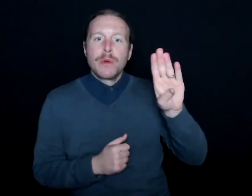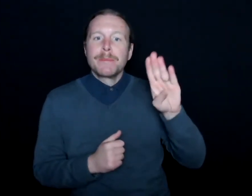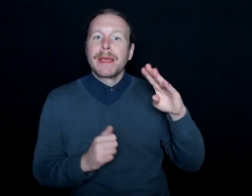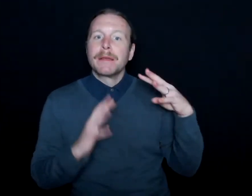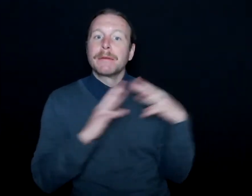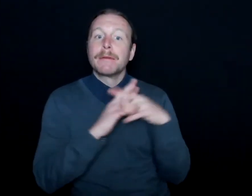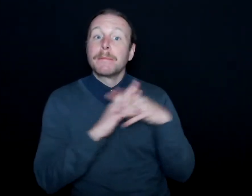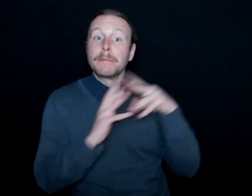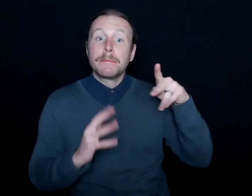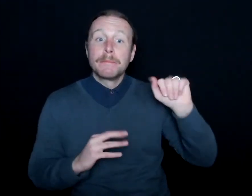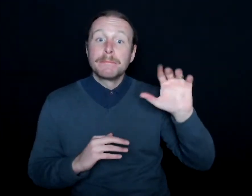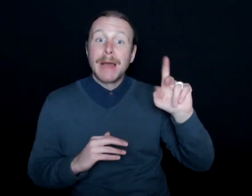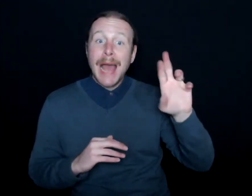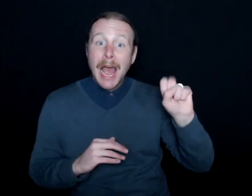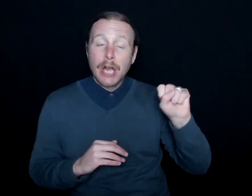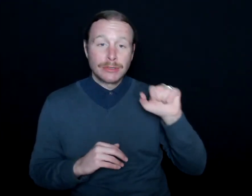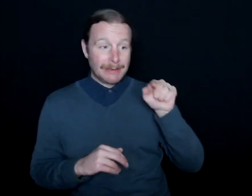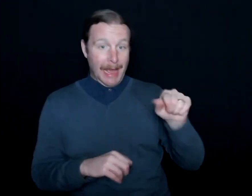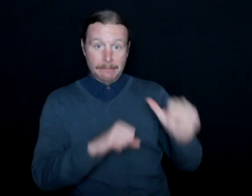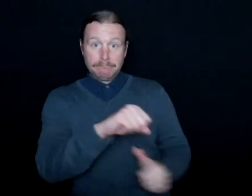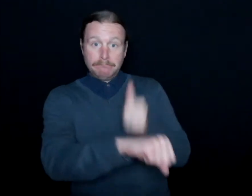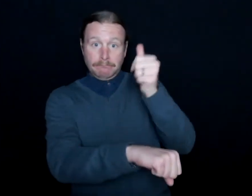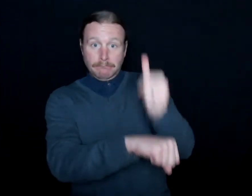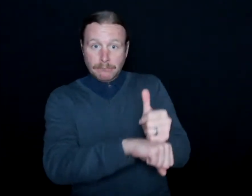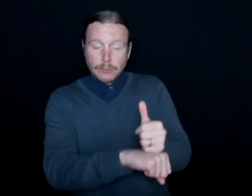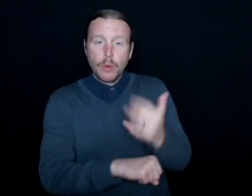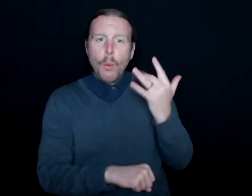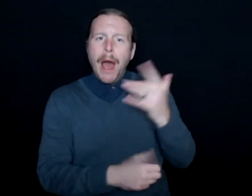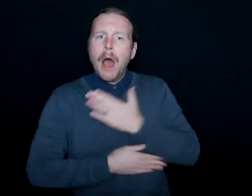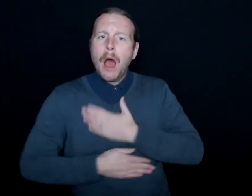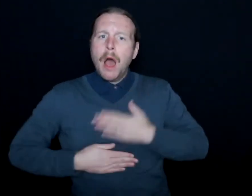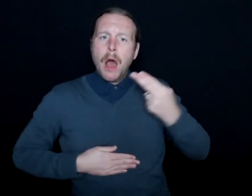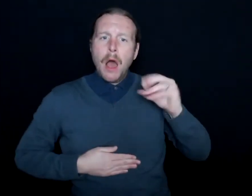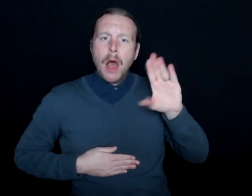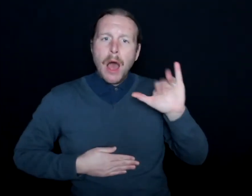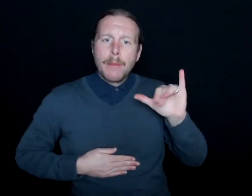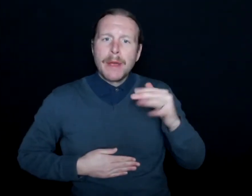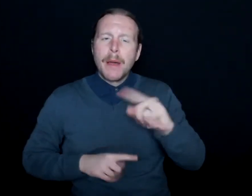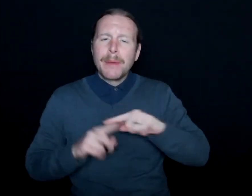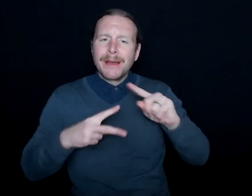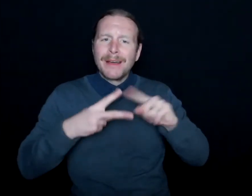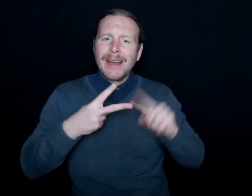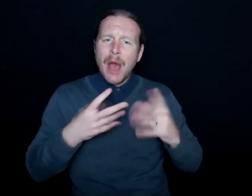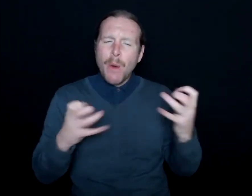And I did that, one, because it was a hobby, but two, it also-- I wanted to connect with sports.